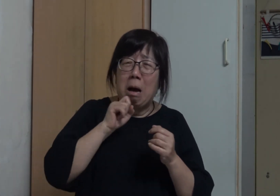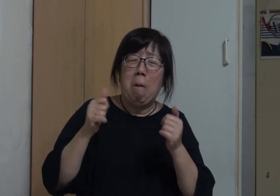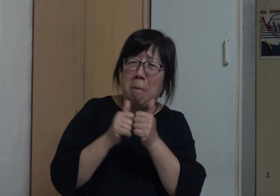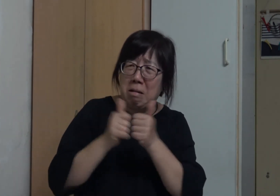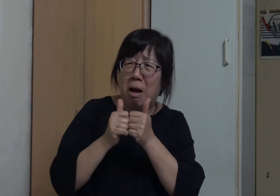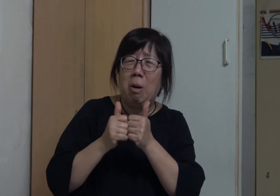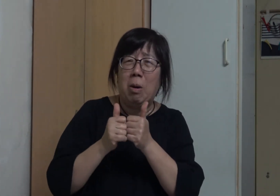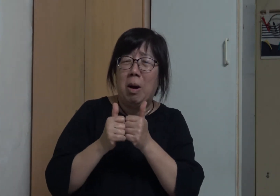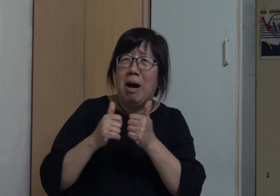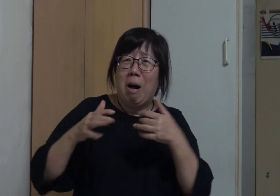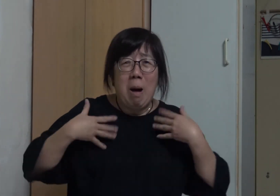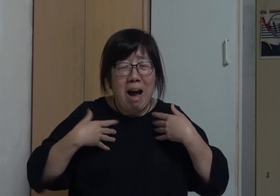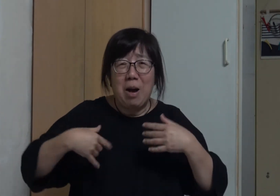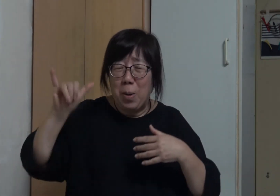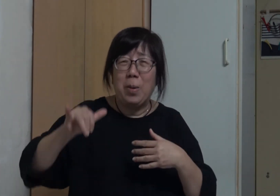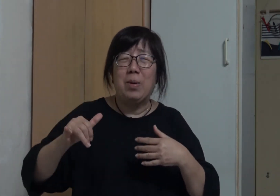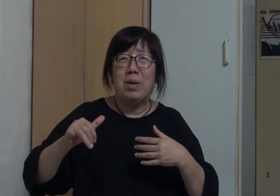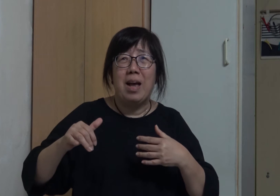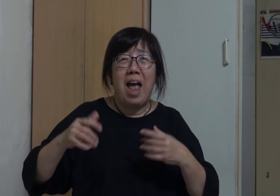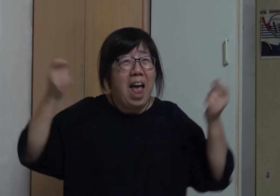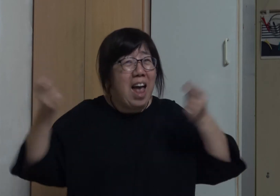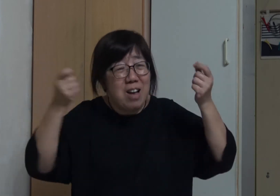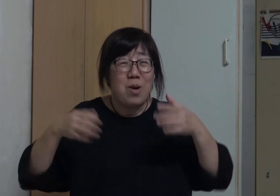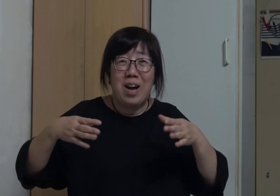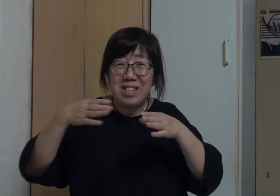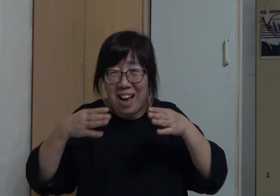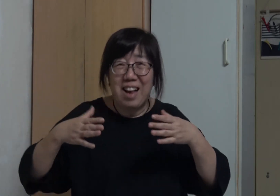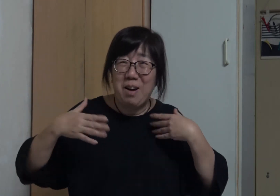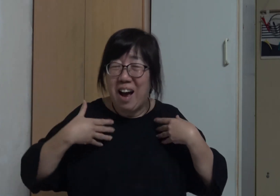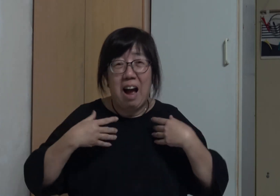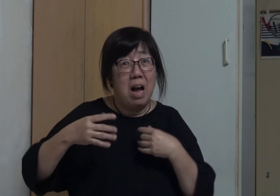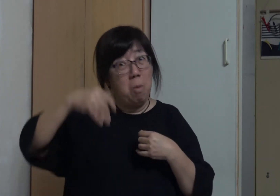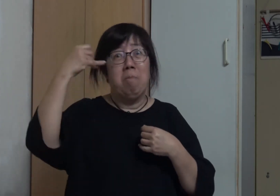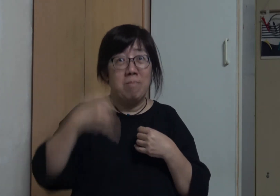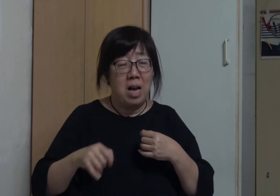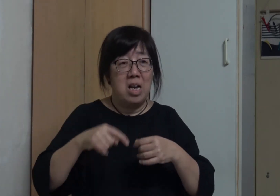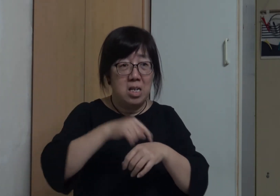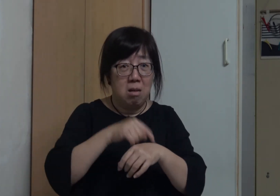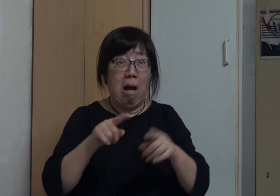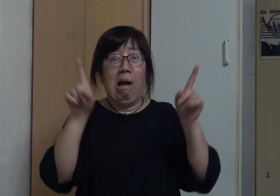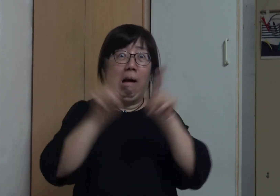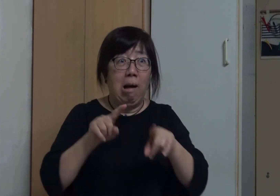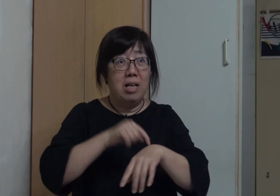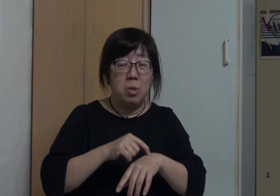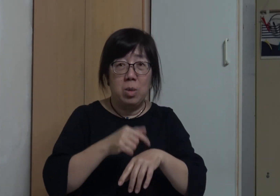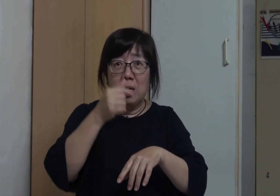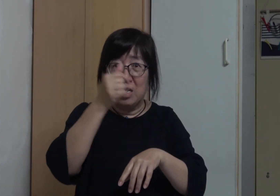Hanging out with friends is very happy But I wasn't able to join even their birthday parties